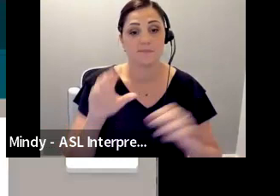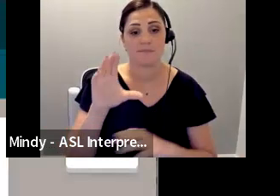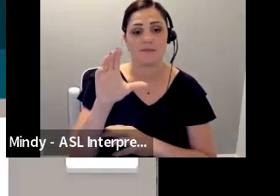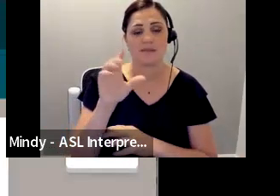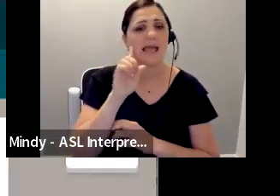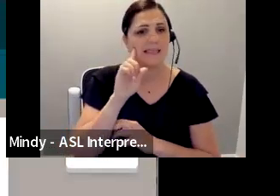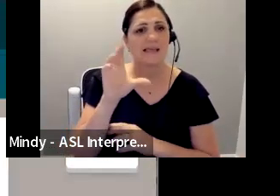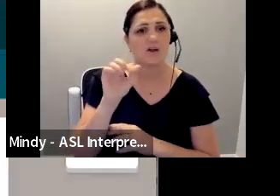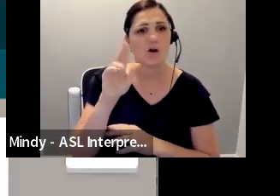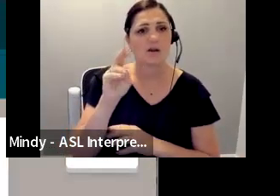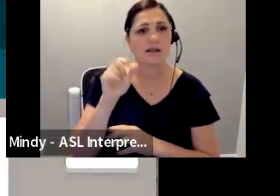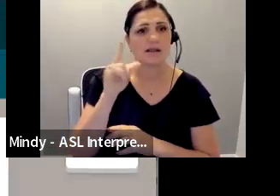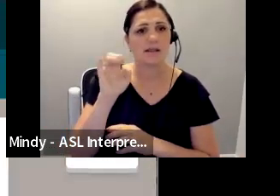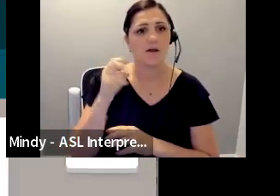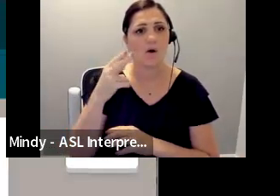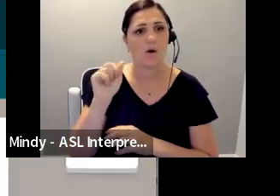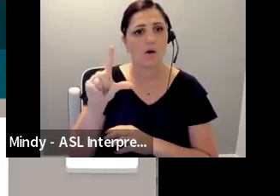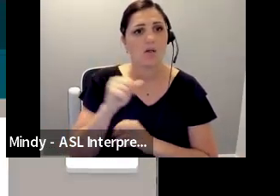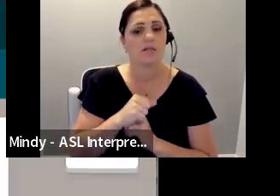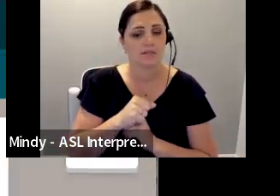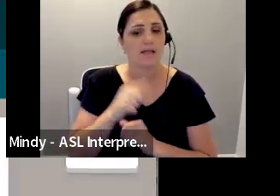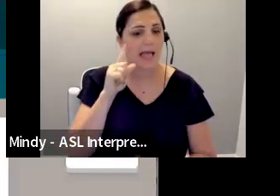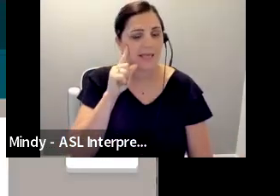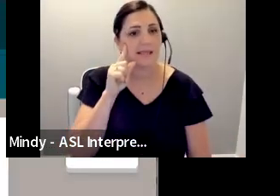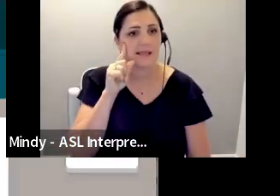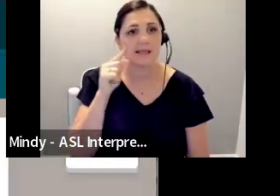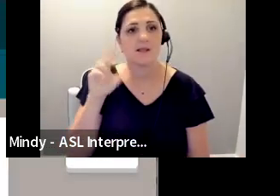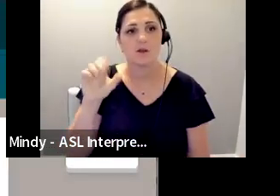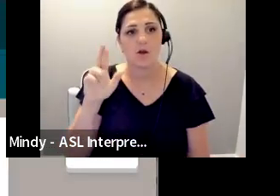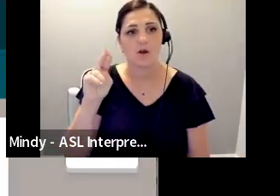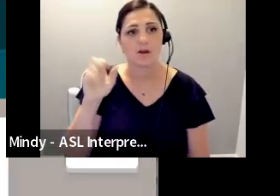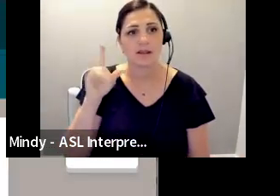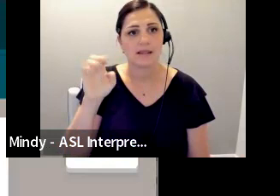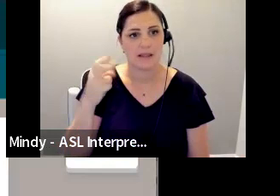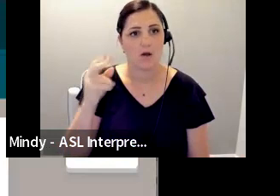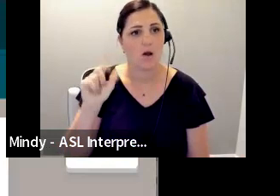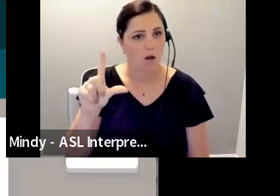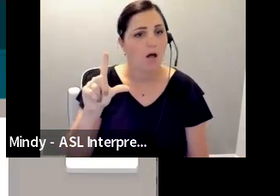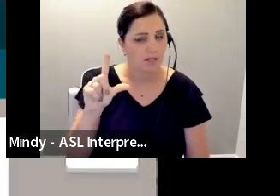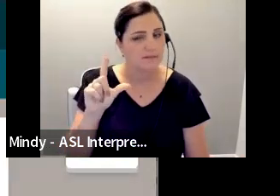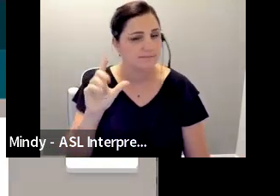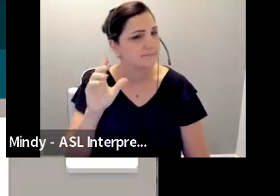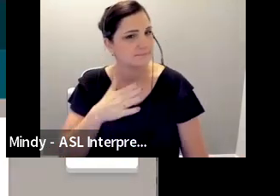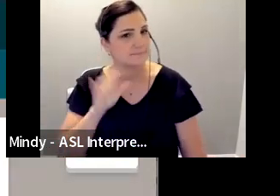: I am going Carnegie Hall. That is the only theater in the list in New York City. : I am going with Carnegie Hall. : I am going with Carnegie Hall : Carnegie Hall